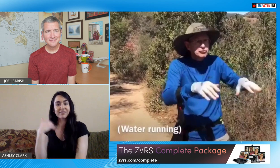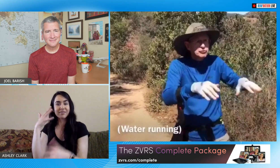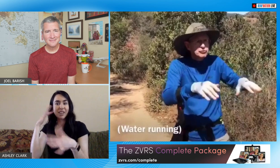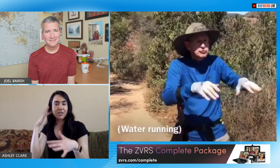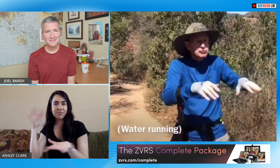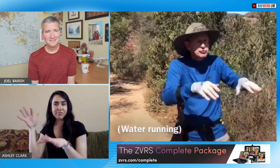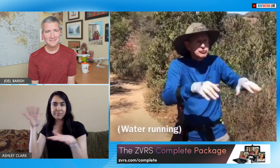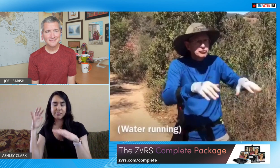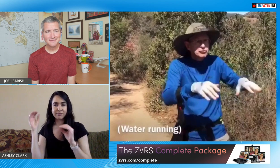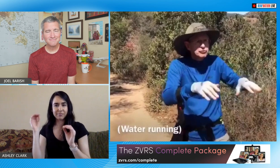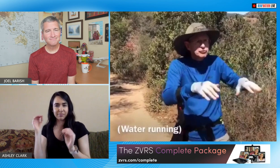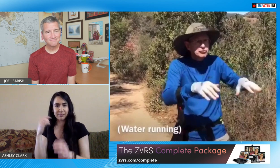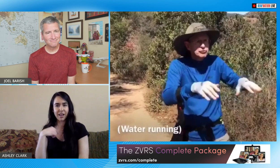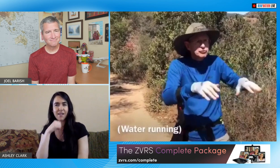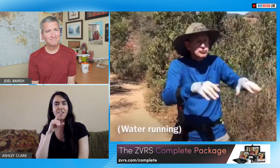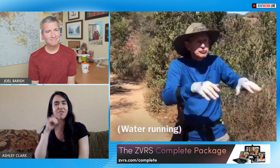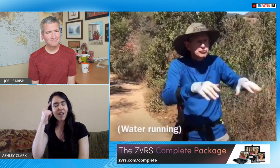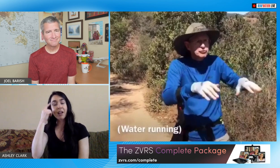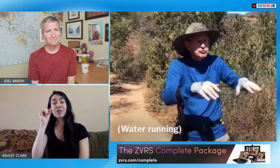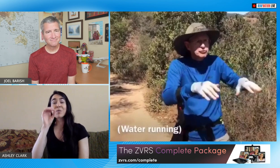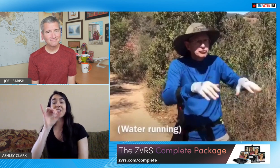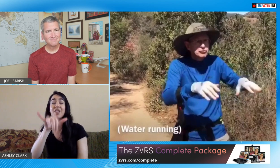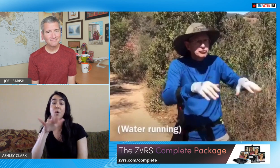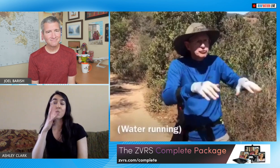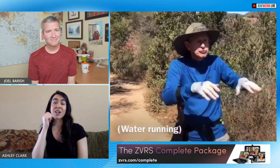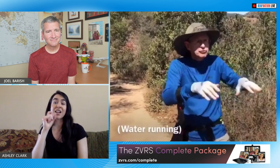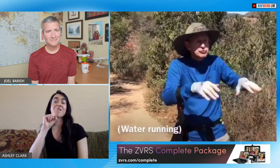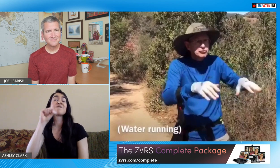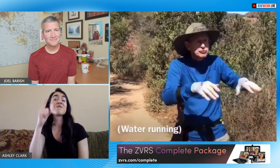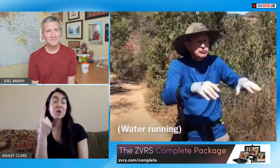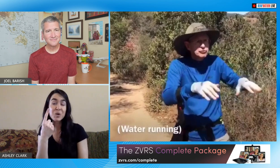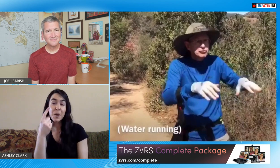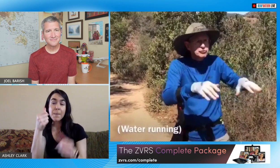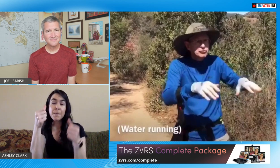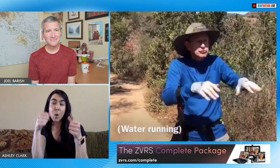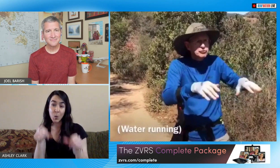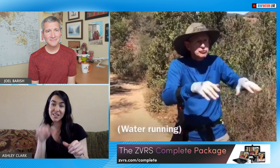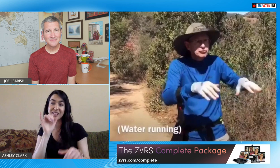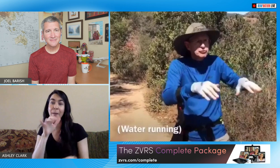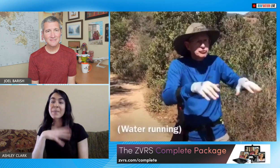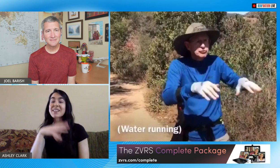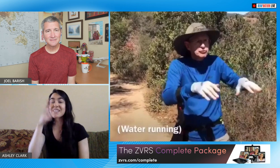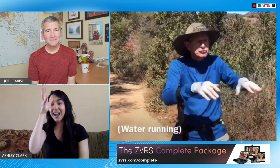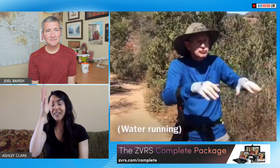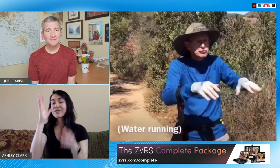didn't see it I wasn't even thinking about the sound so that was the first